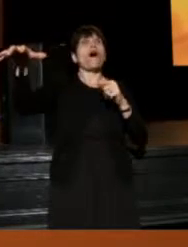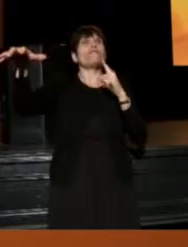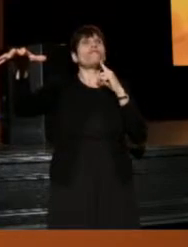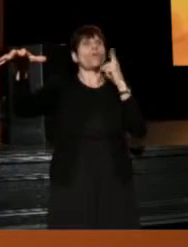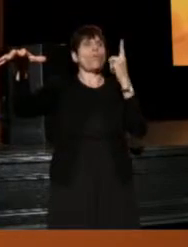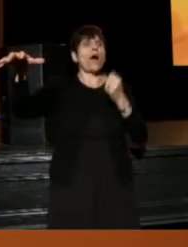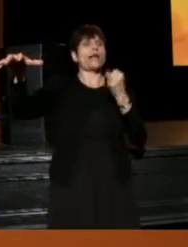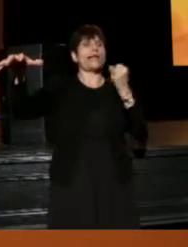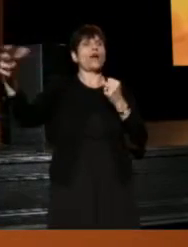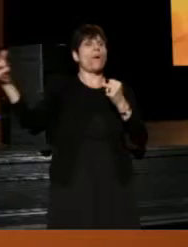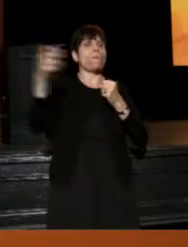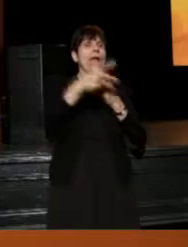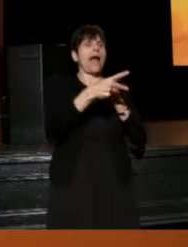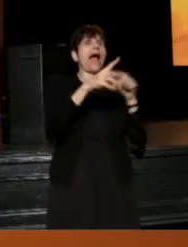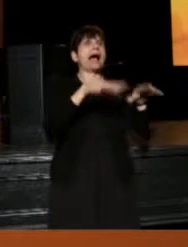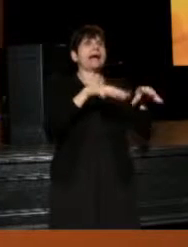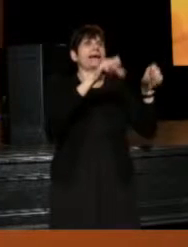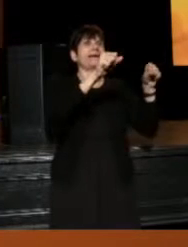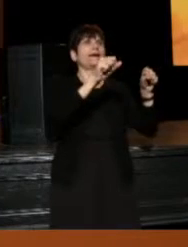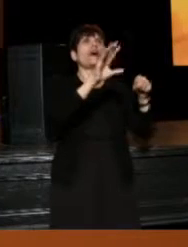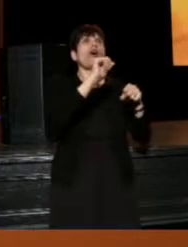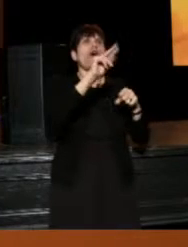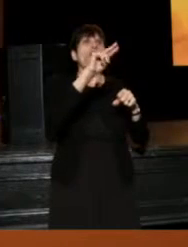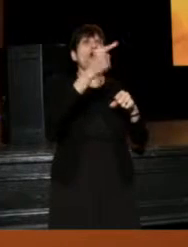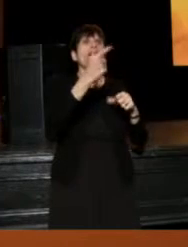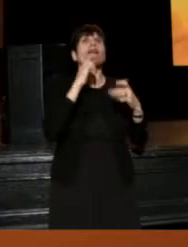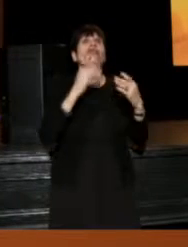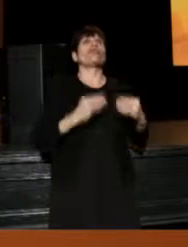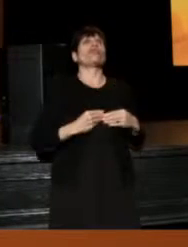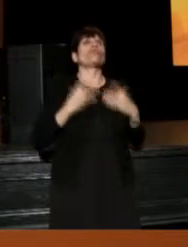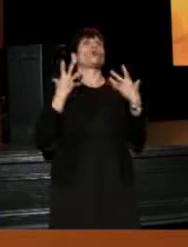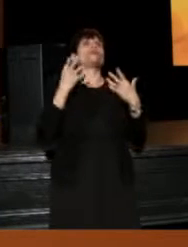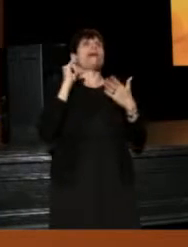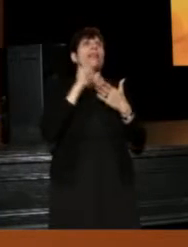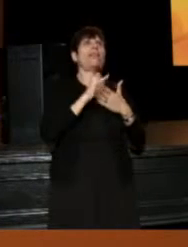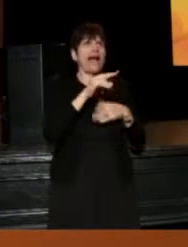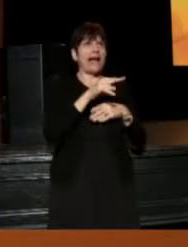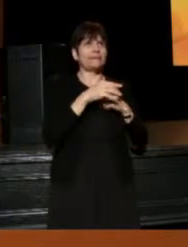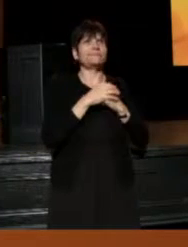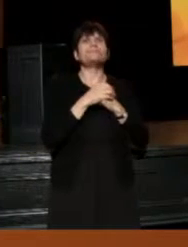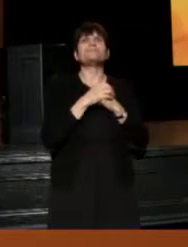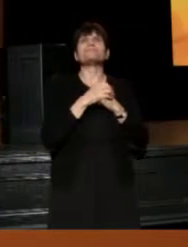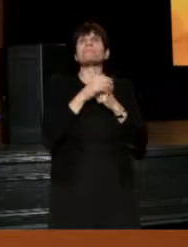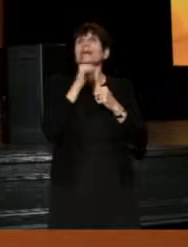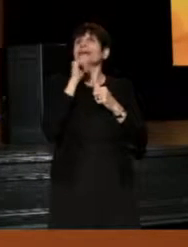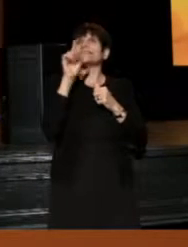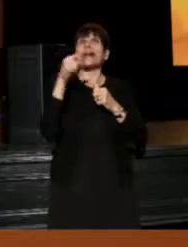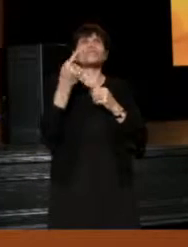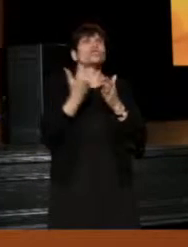So we go back and we get back in August, and I'm thrilled about that. It's not just a new theater building,